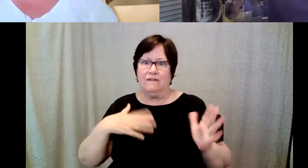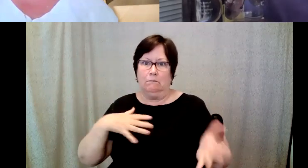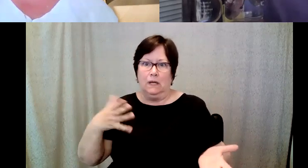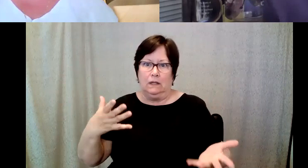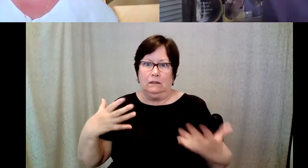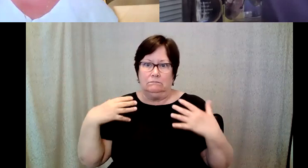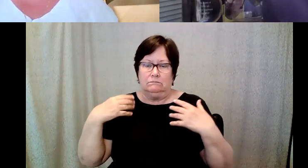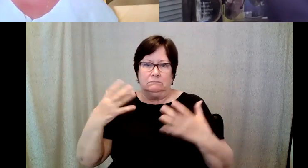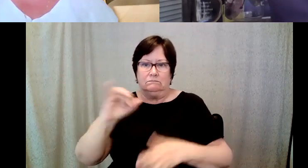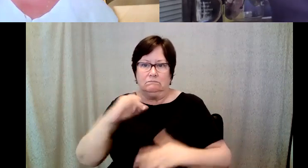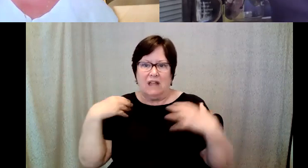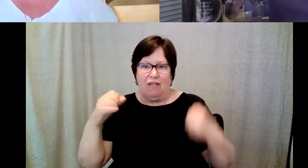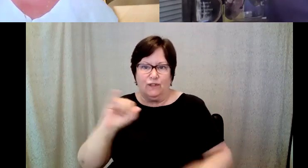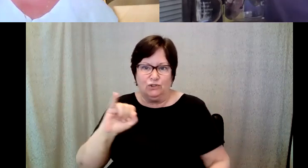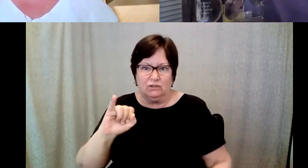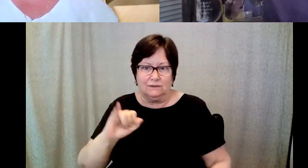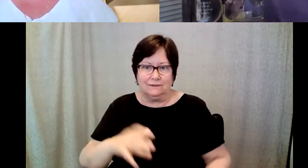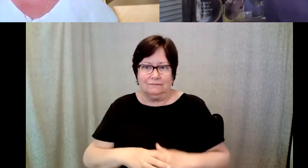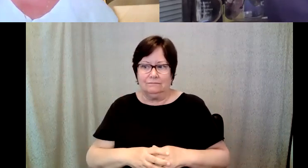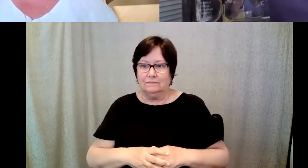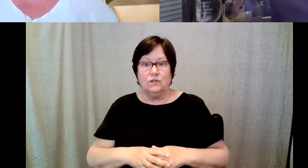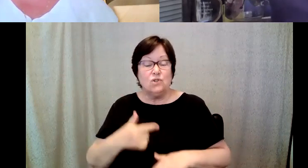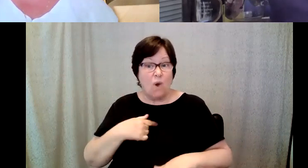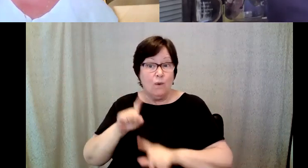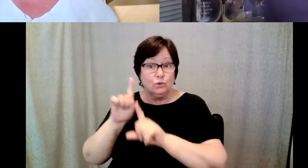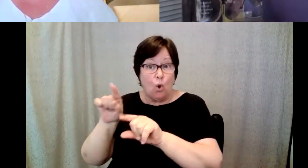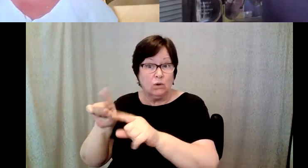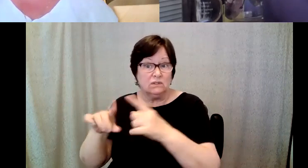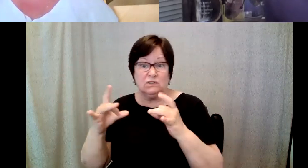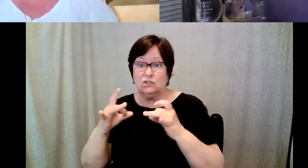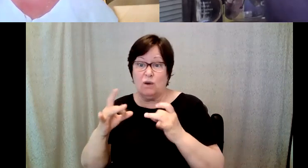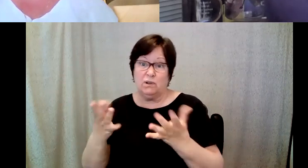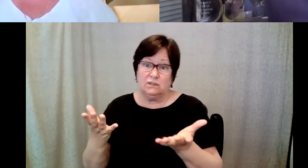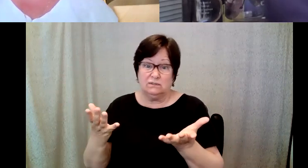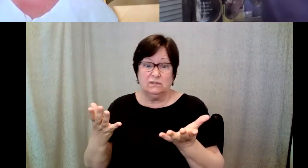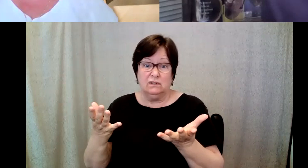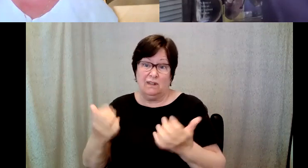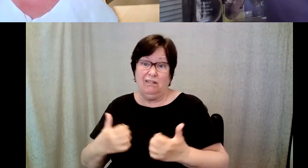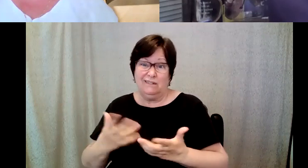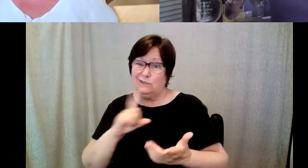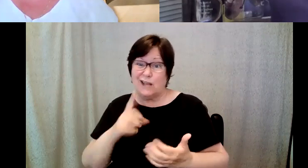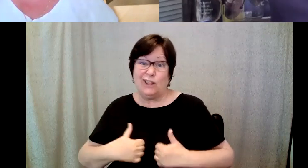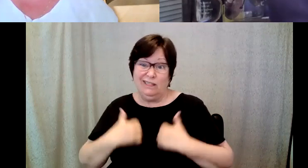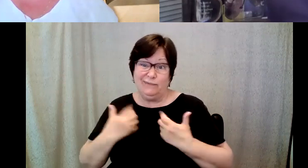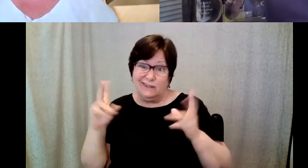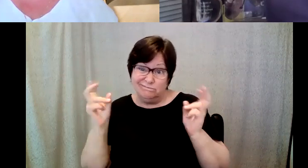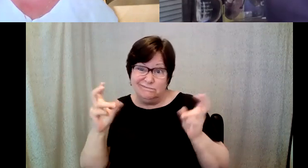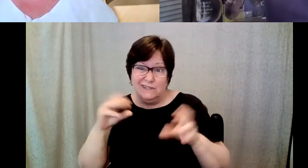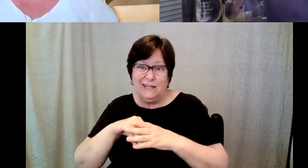day school, I was going to Starbucks virtually. D. Major Cohen: Well, I was pretty much living in Starbucks the coffee connection, which